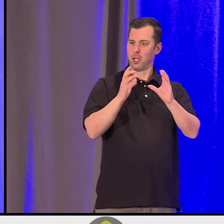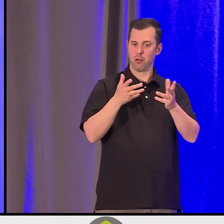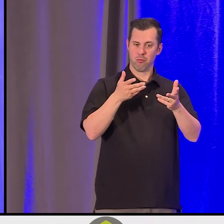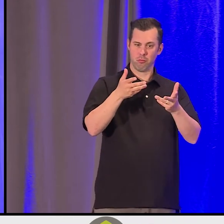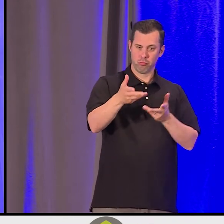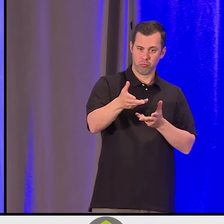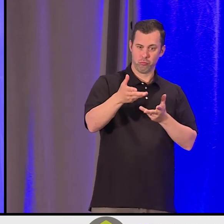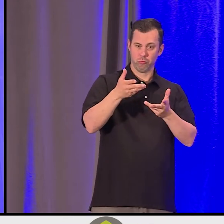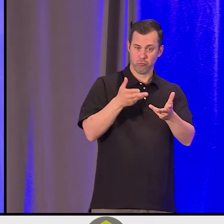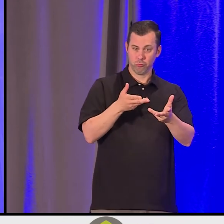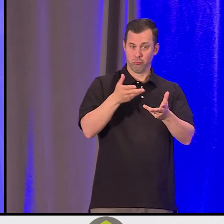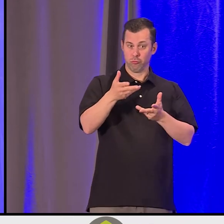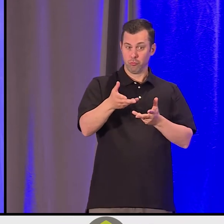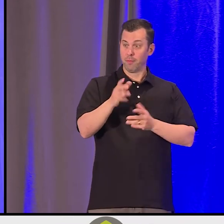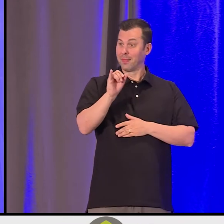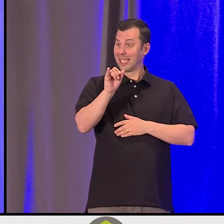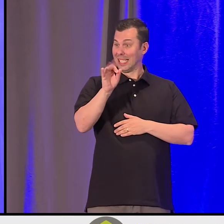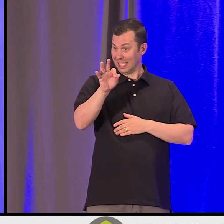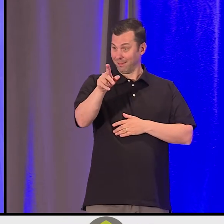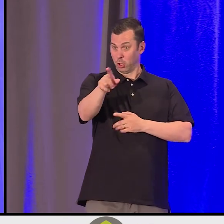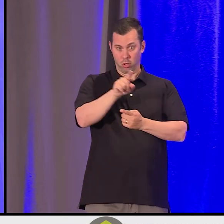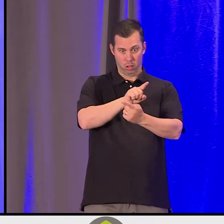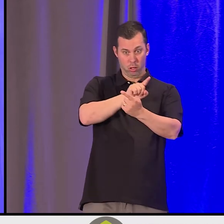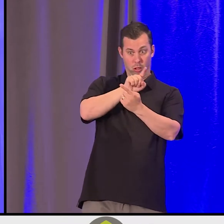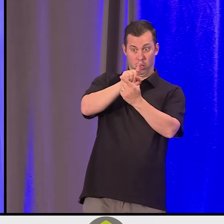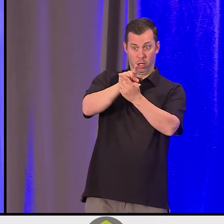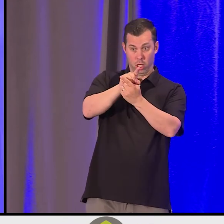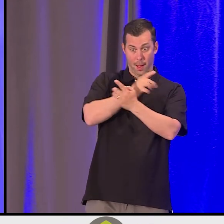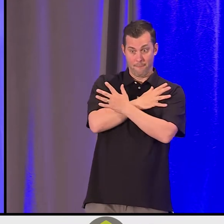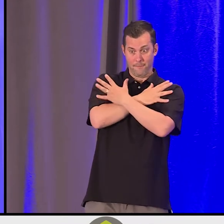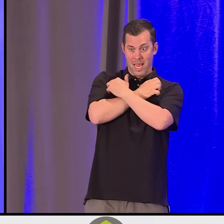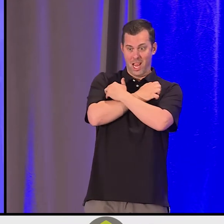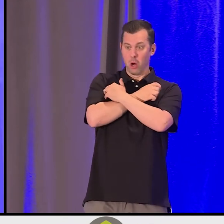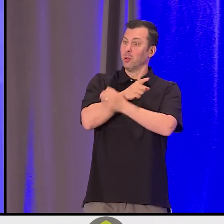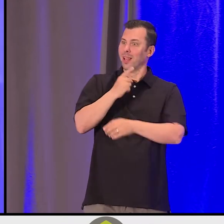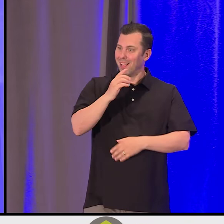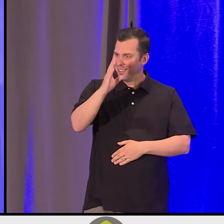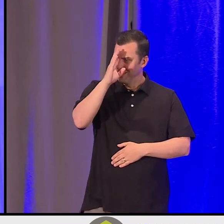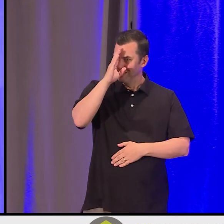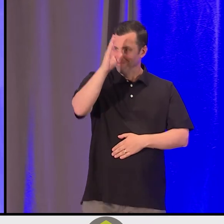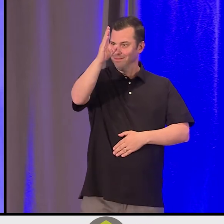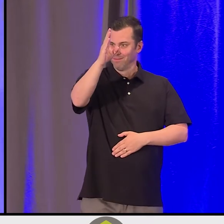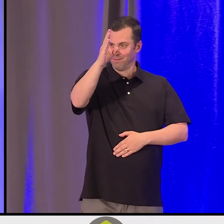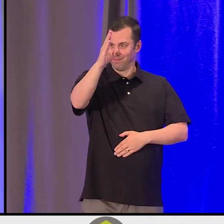you make sure you offer "[suw̓aaqk] Is that you?" You offer your greeting. And Bear and